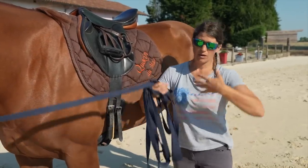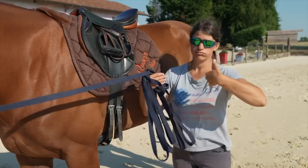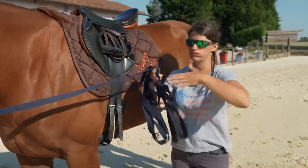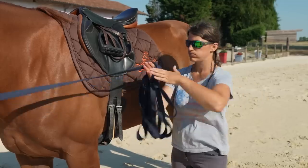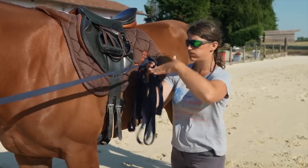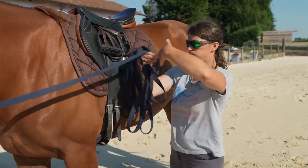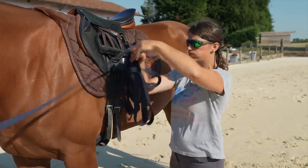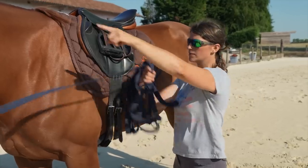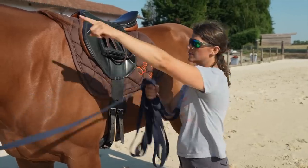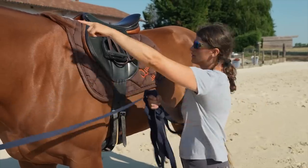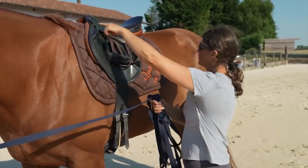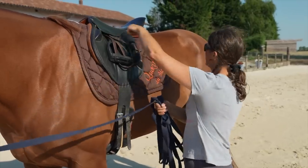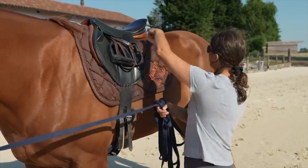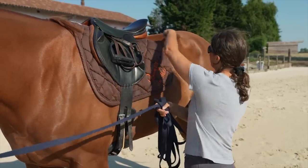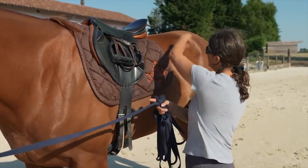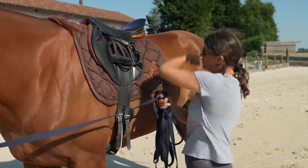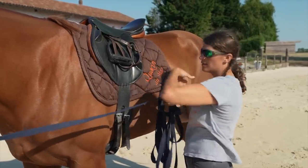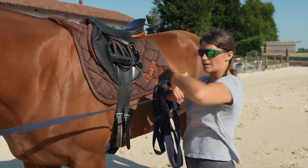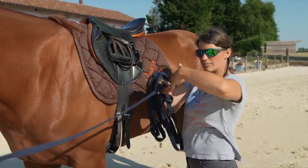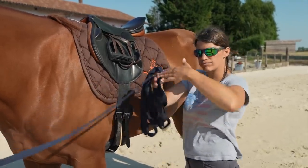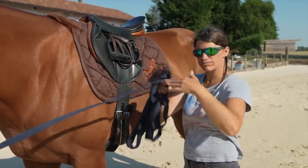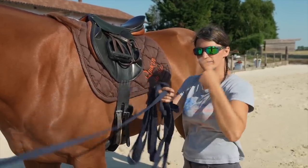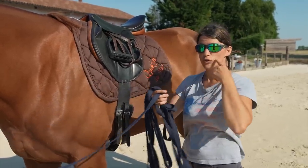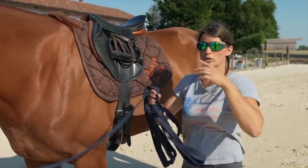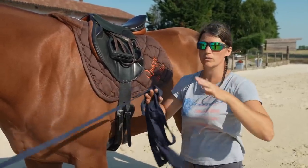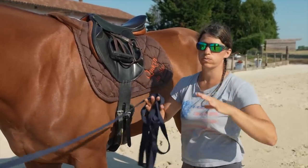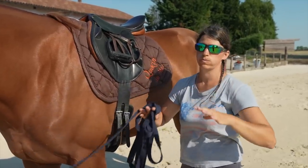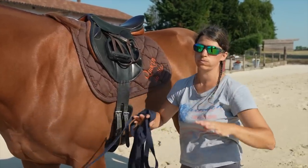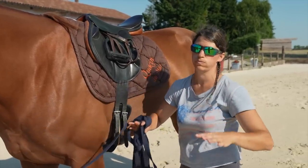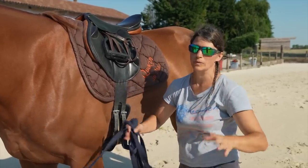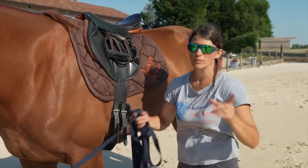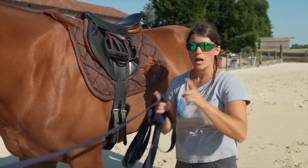bend her spine and muscles.